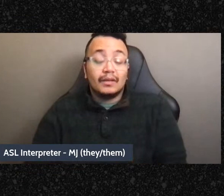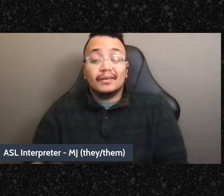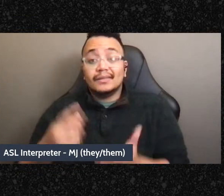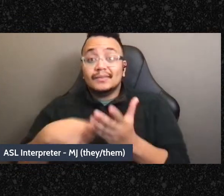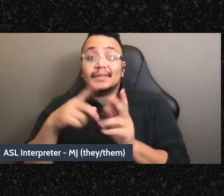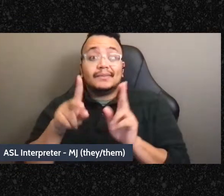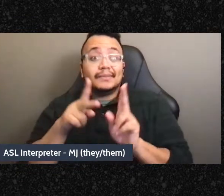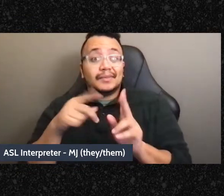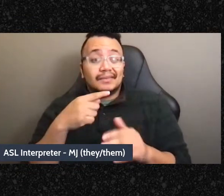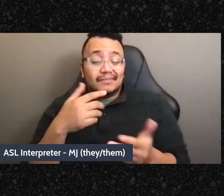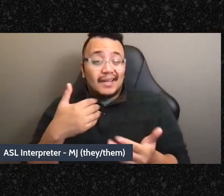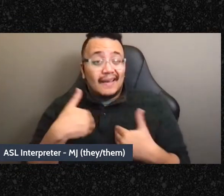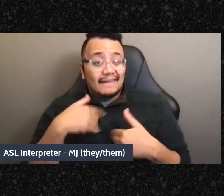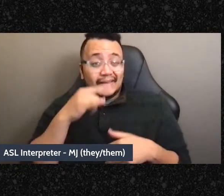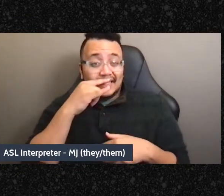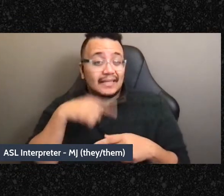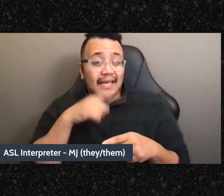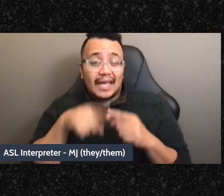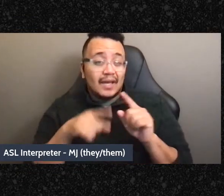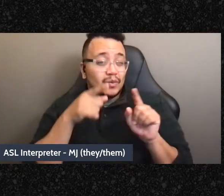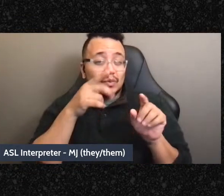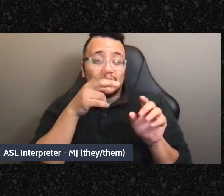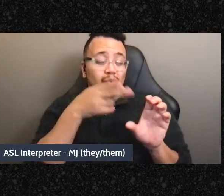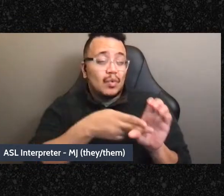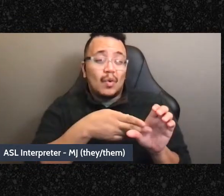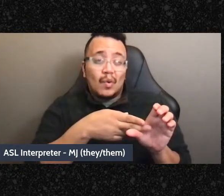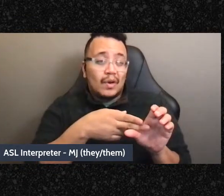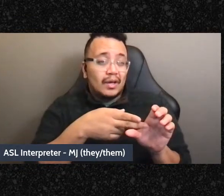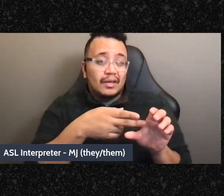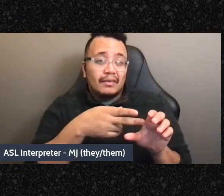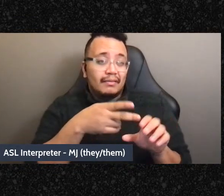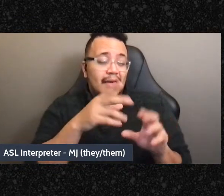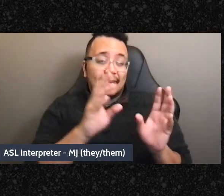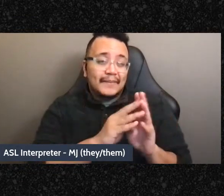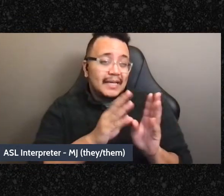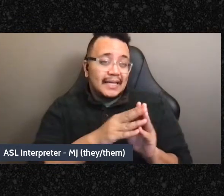the extra two meetings a month of that, like, deeper stewardship at the core of the group